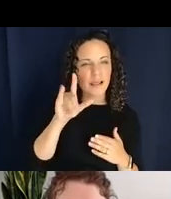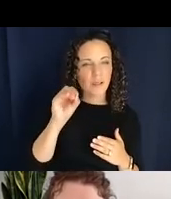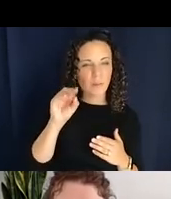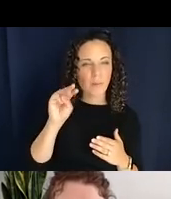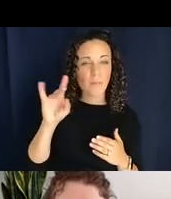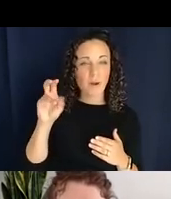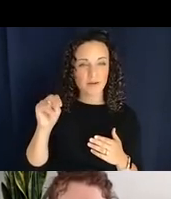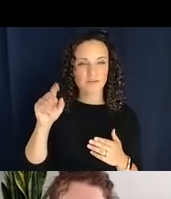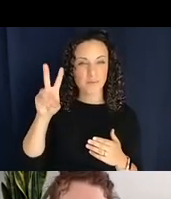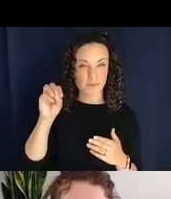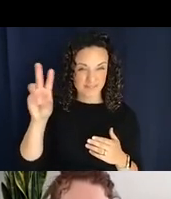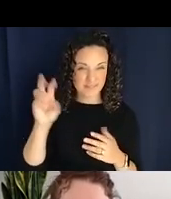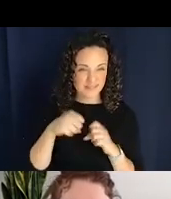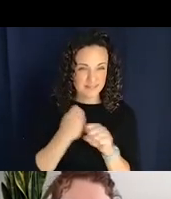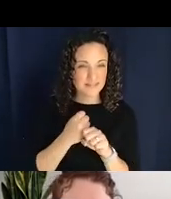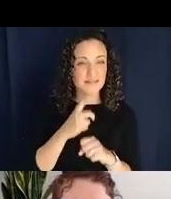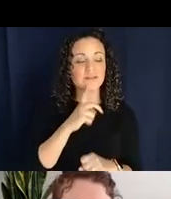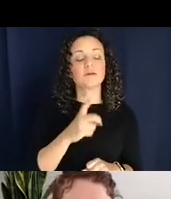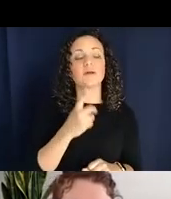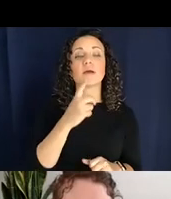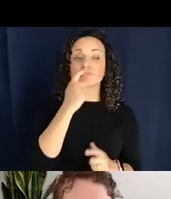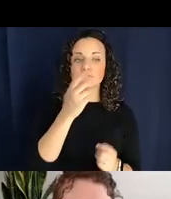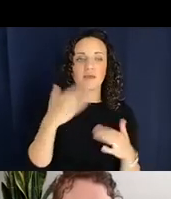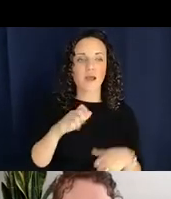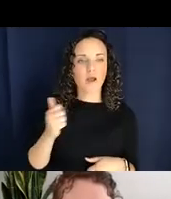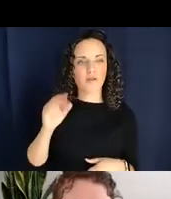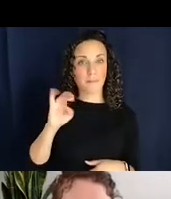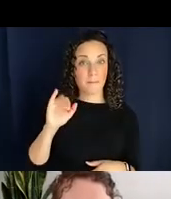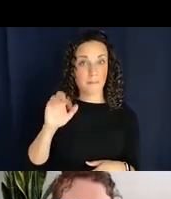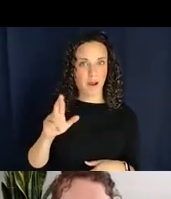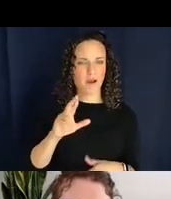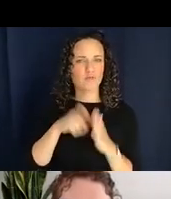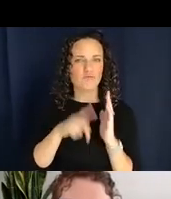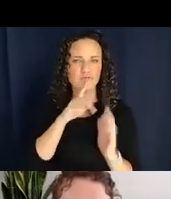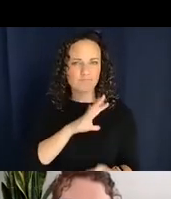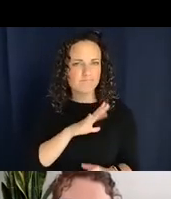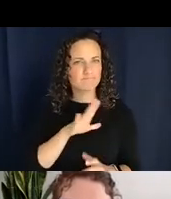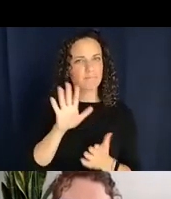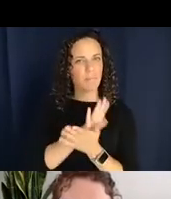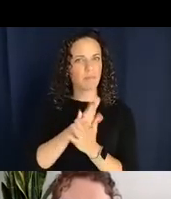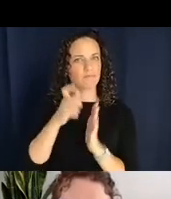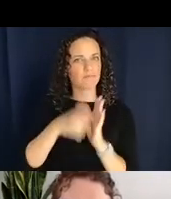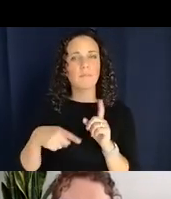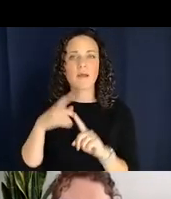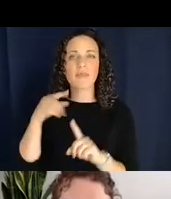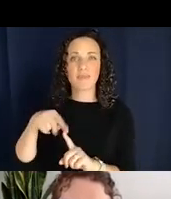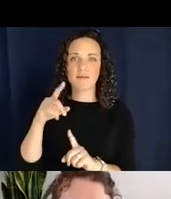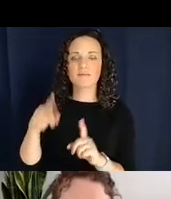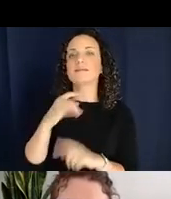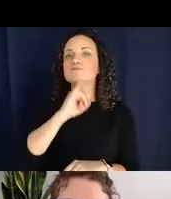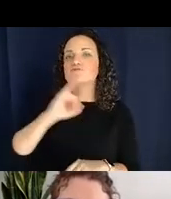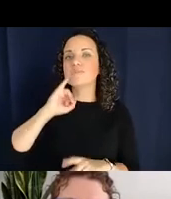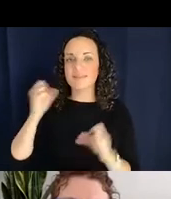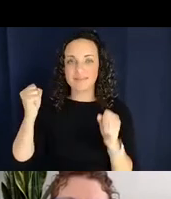nice paper about this in Israeli sign language as well. So really the way that you do this